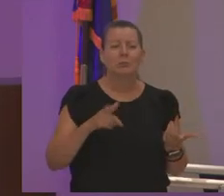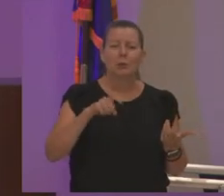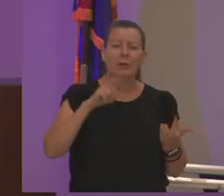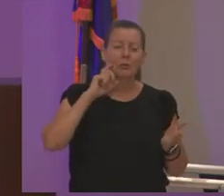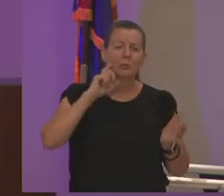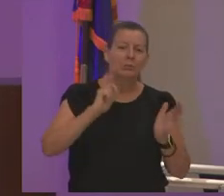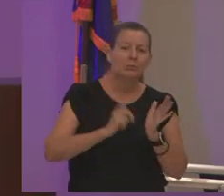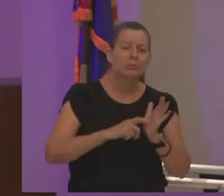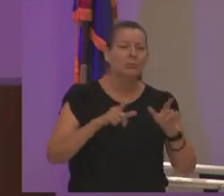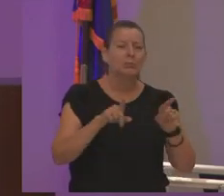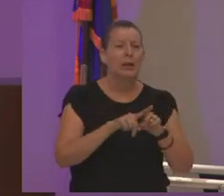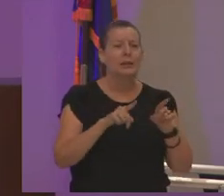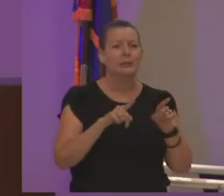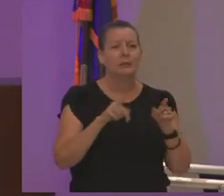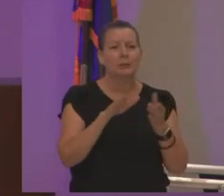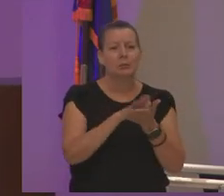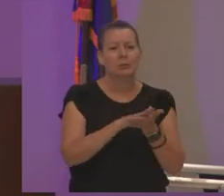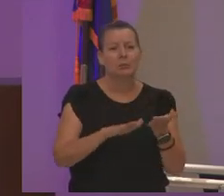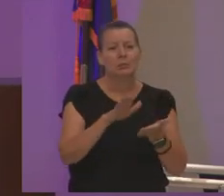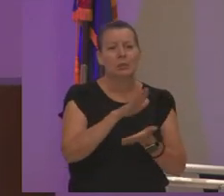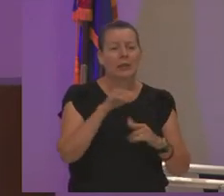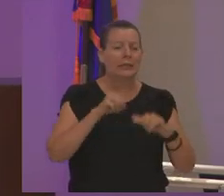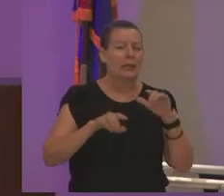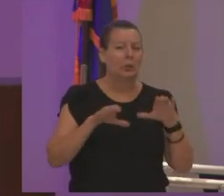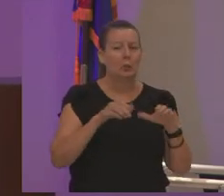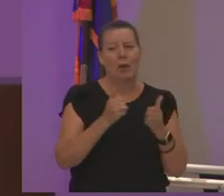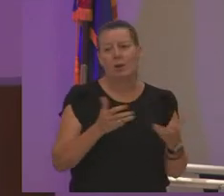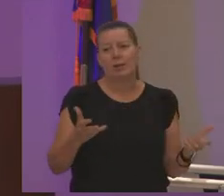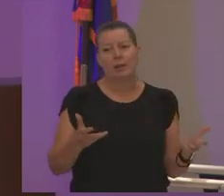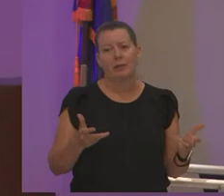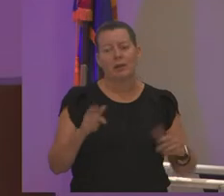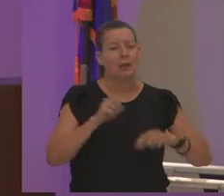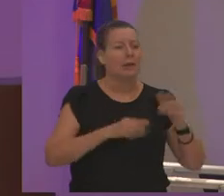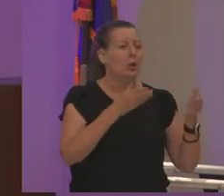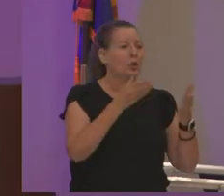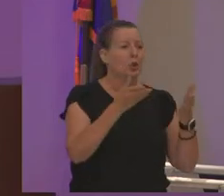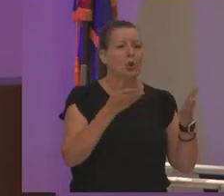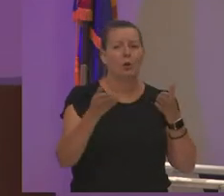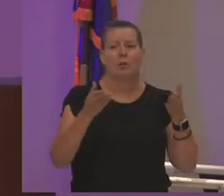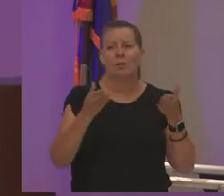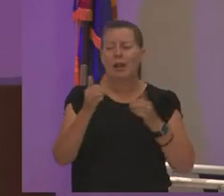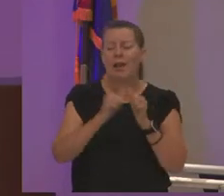an institution we cannot do everything we cannot serve every student's need we have wonderful